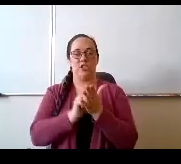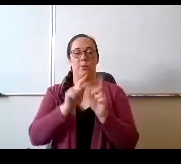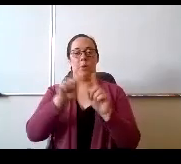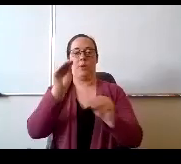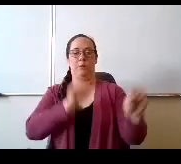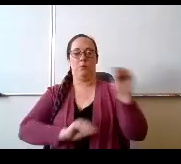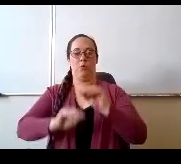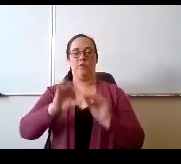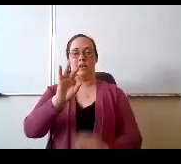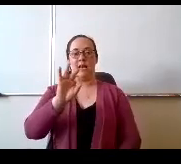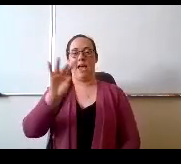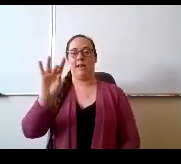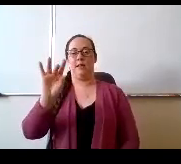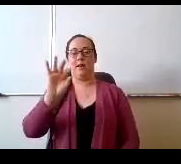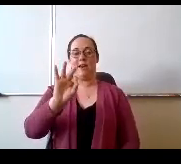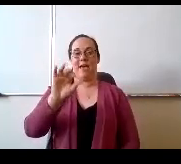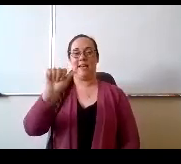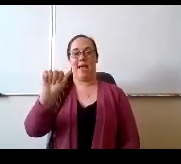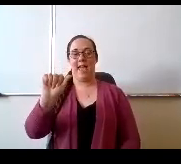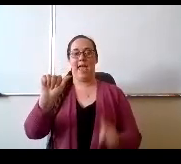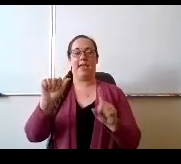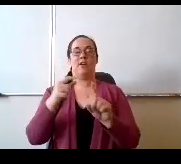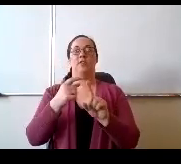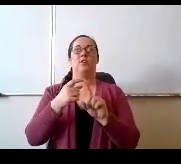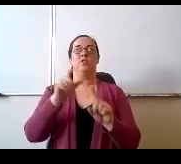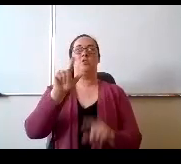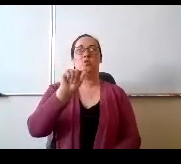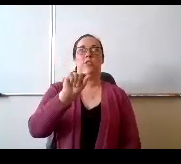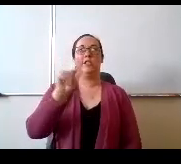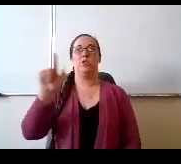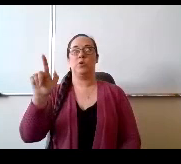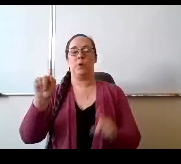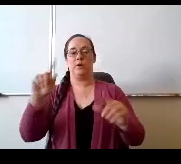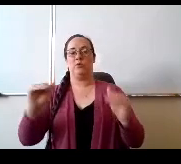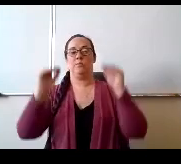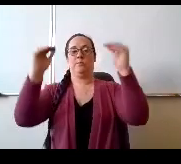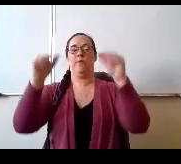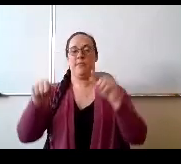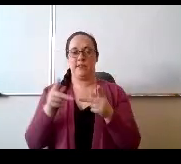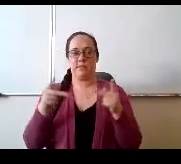summer school and summer Learning Opportunities 2021 to this spot, so I'll turn it over to Mr Gregory.